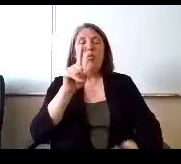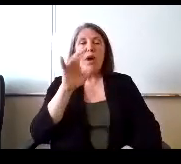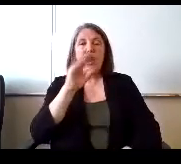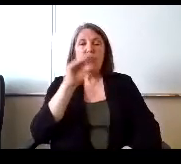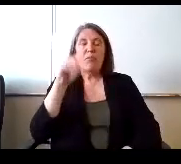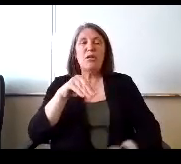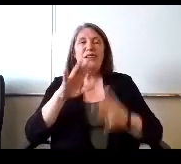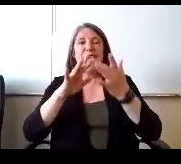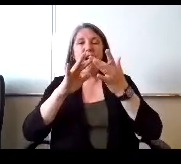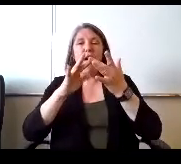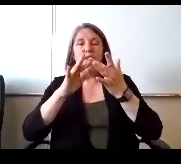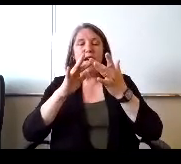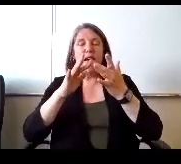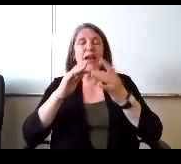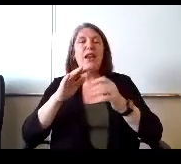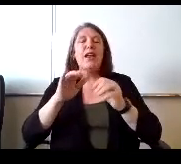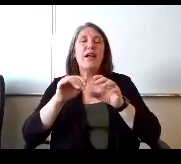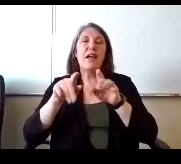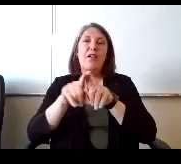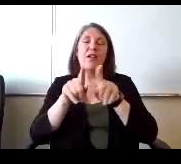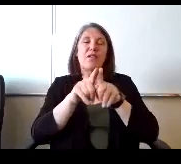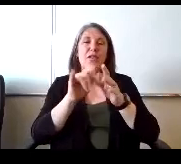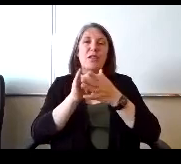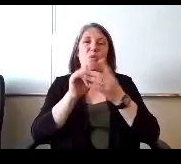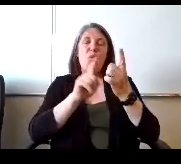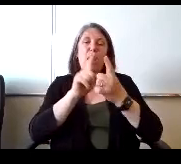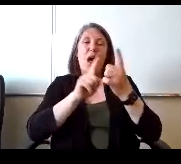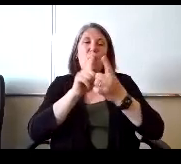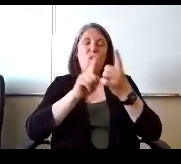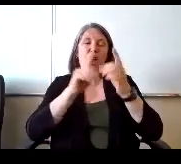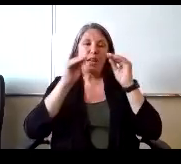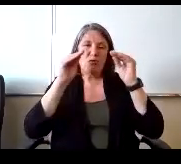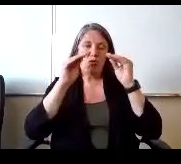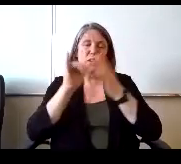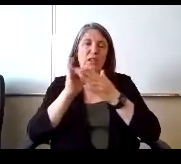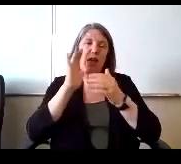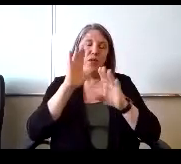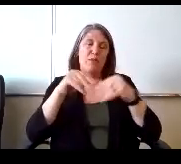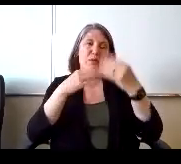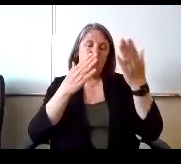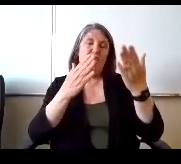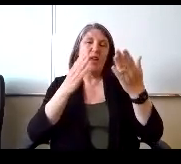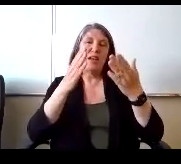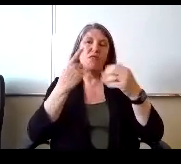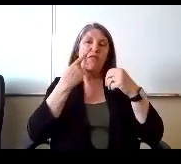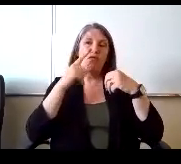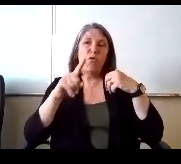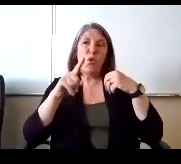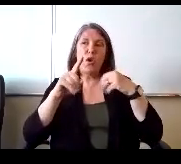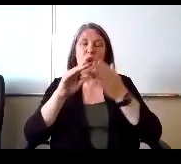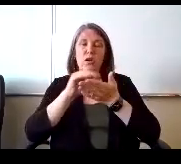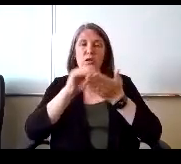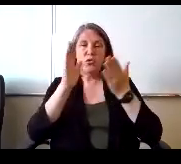And this is also one on one instruction that will be provided for students. We have some parents and families